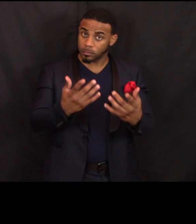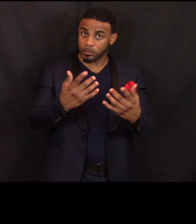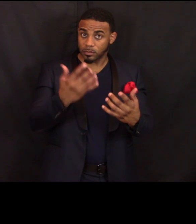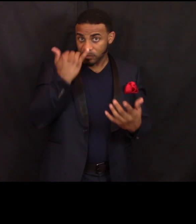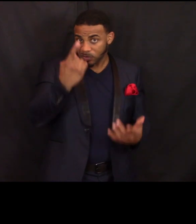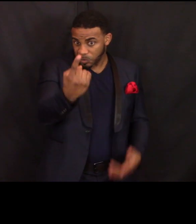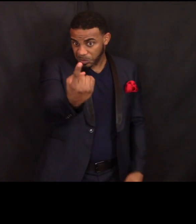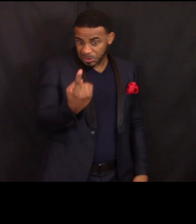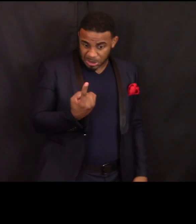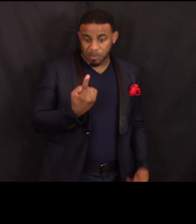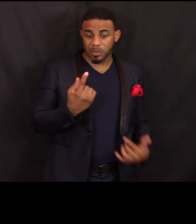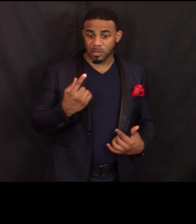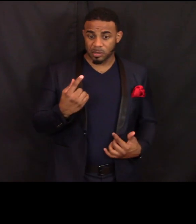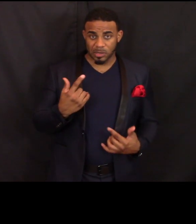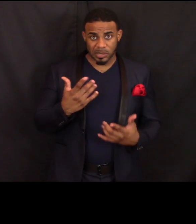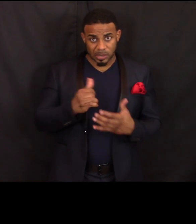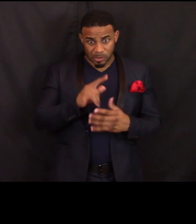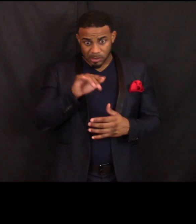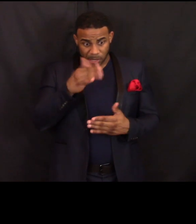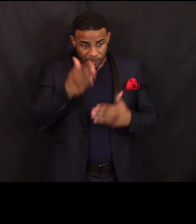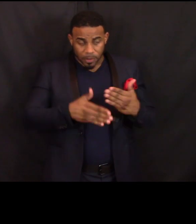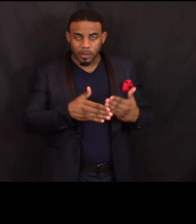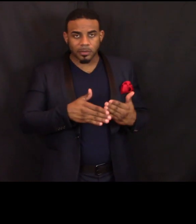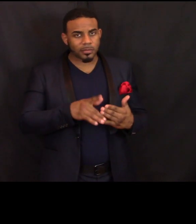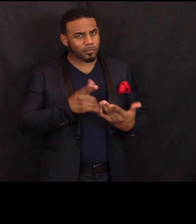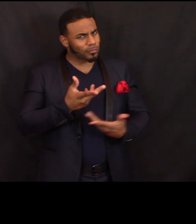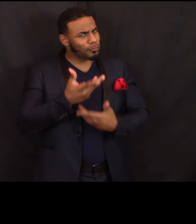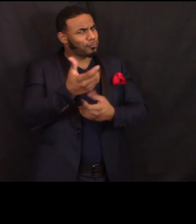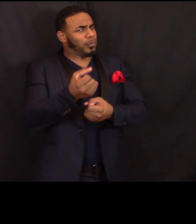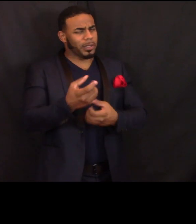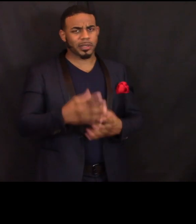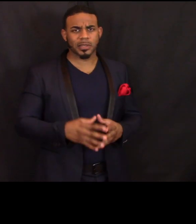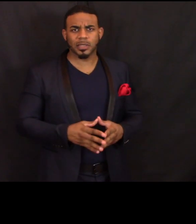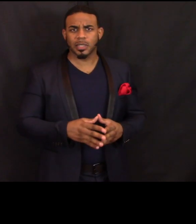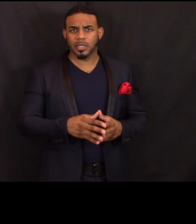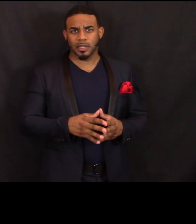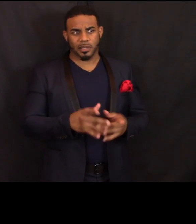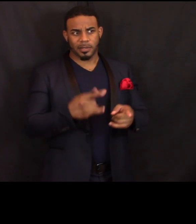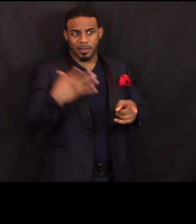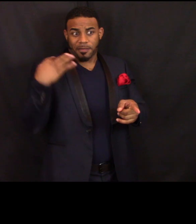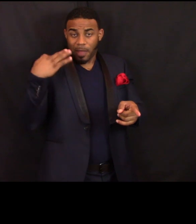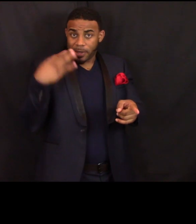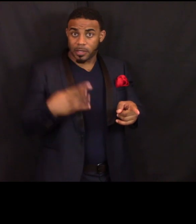you can be assured that the volunteer who is preparing your taxes